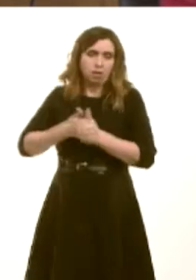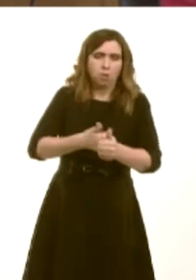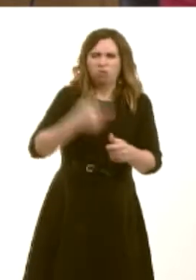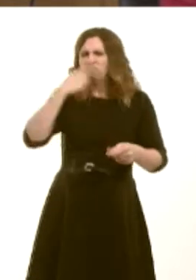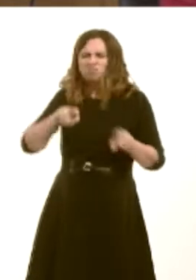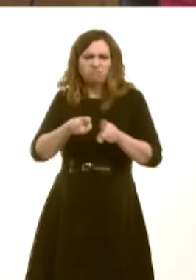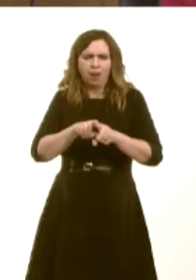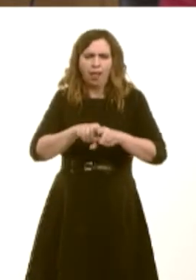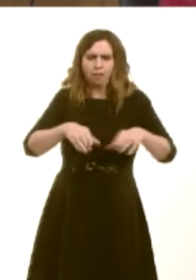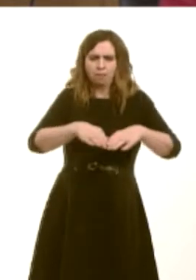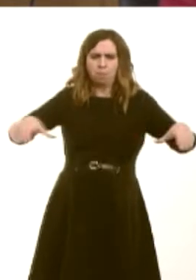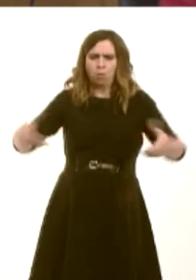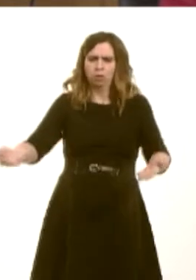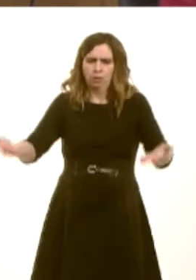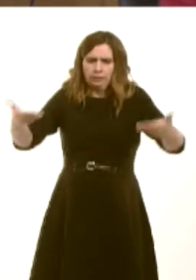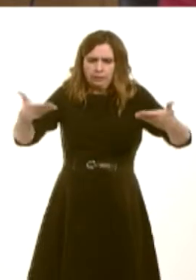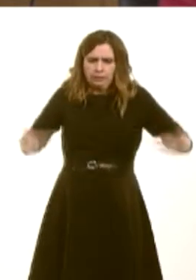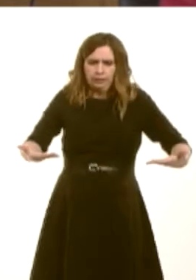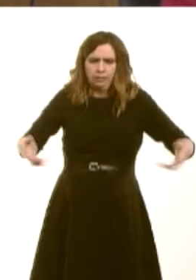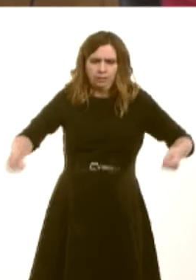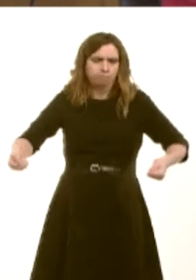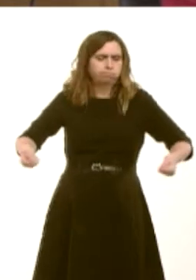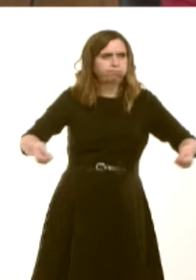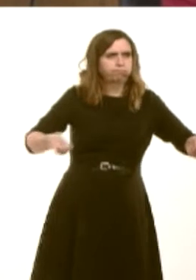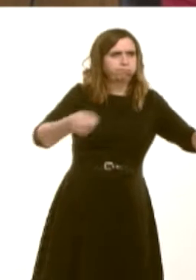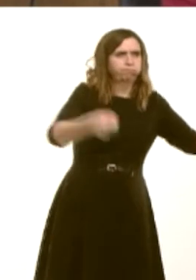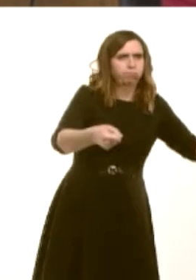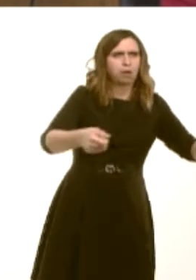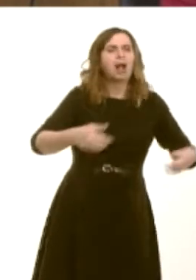example on a spinal board. So, that figure is not just about taxis. It's about a number